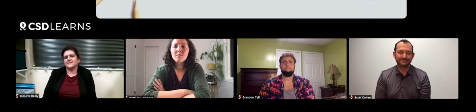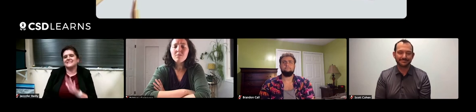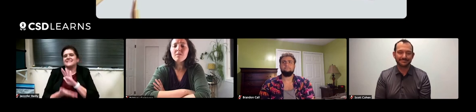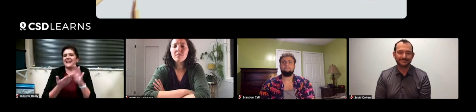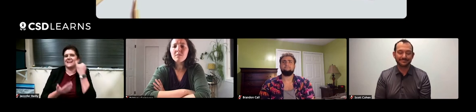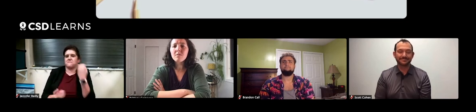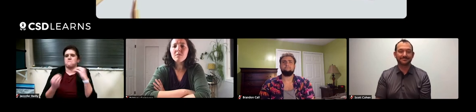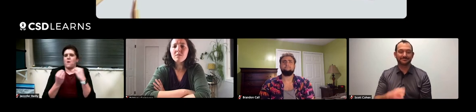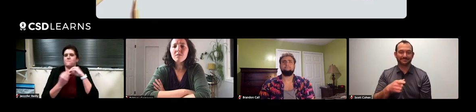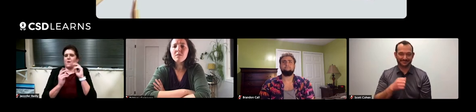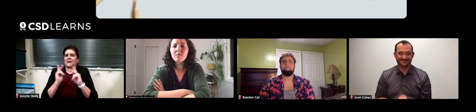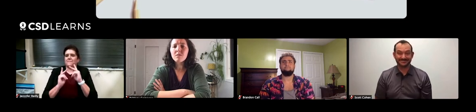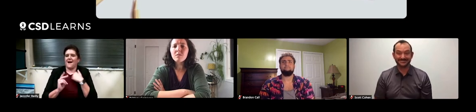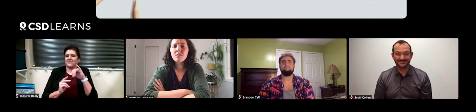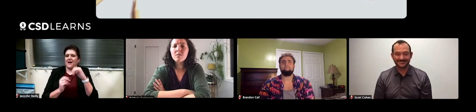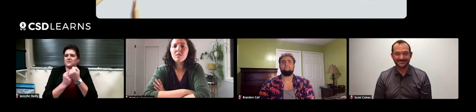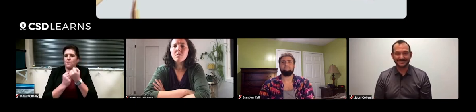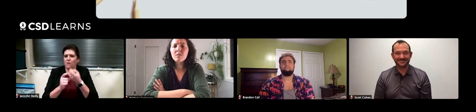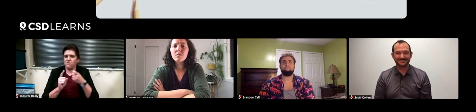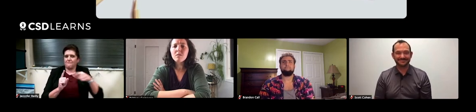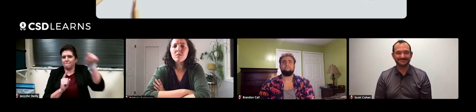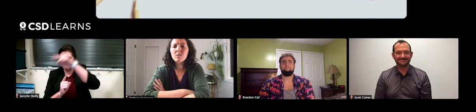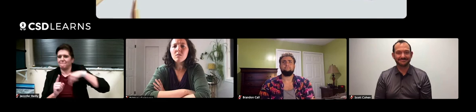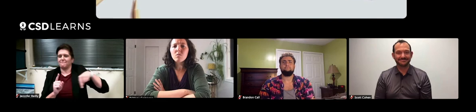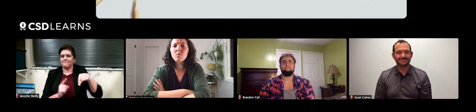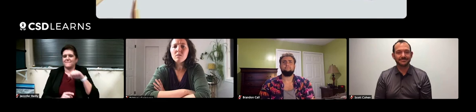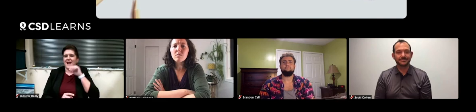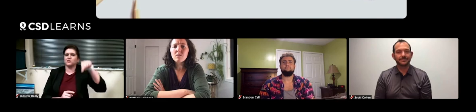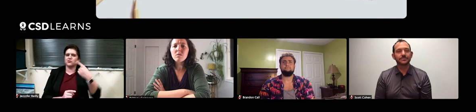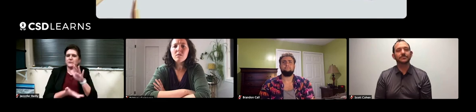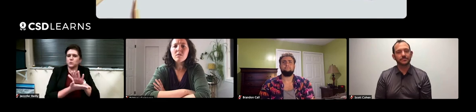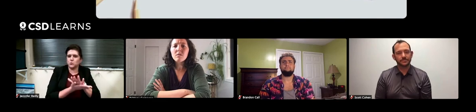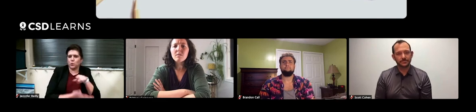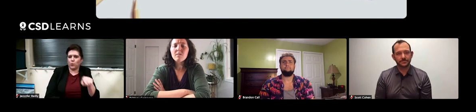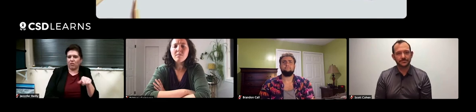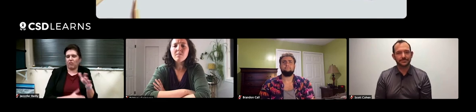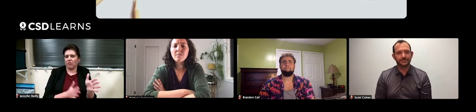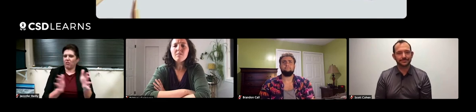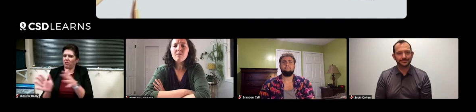It's nice if more and more people have that support from the community around them, not just within the school.